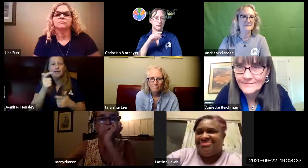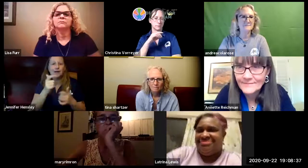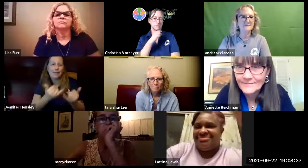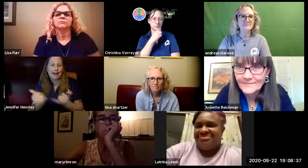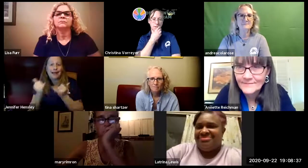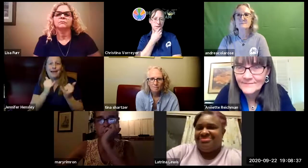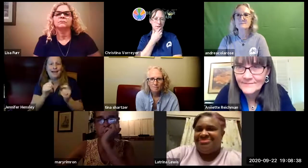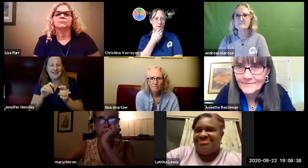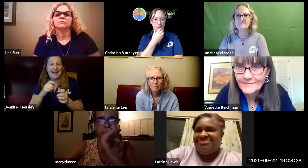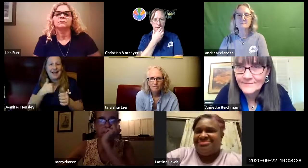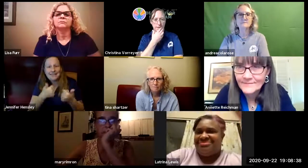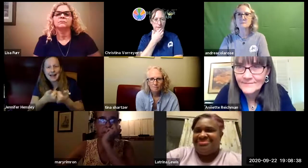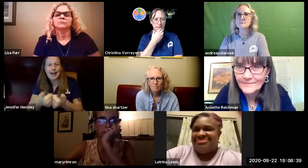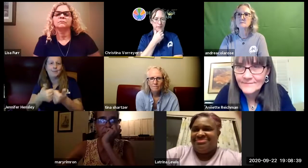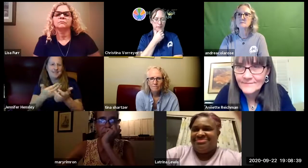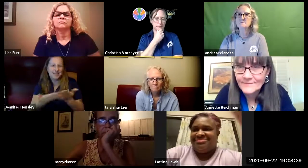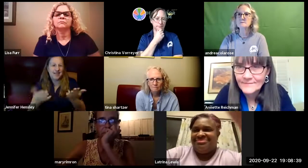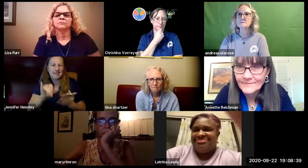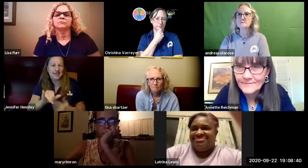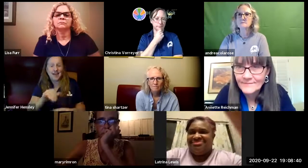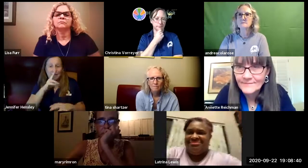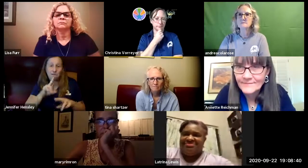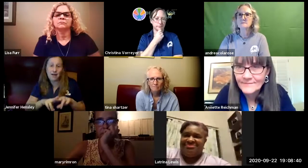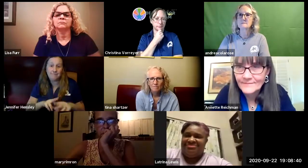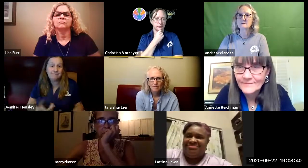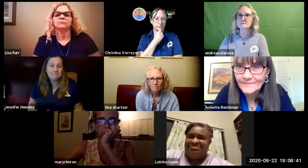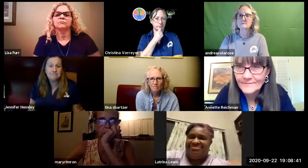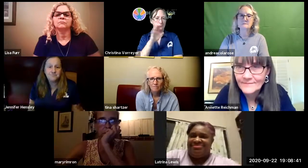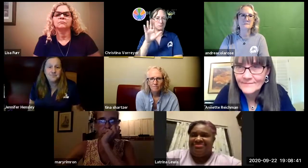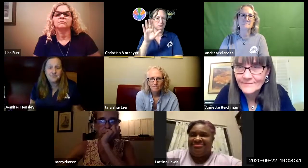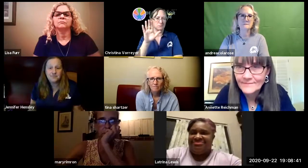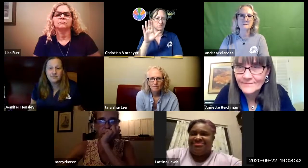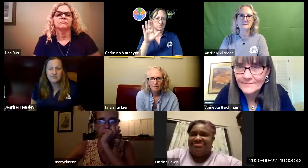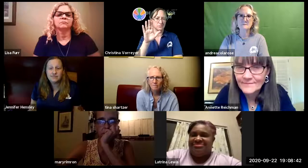of different resources that the family